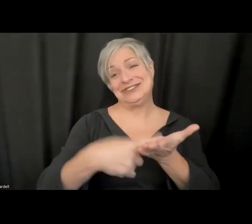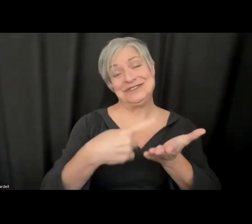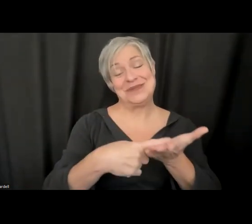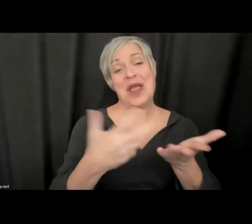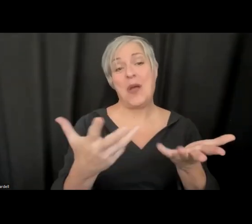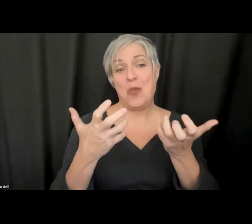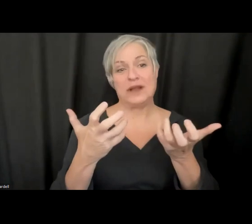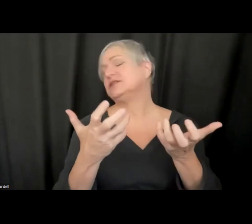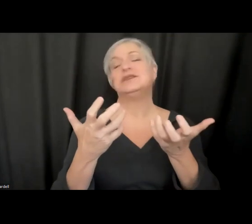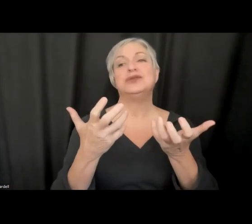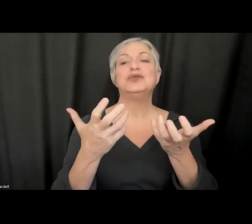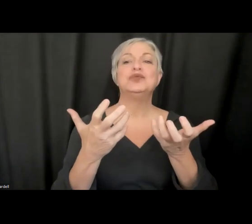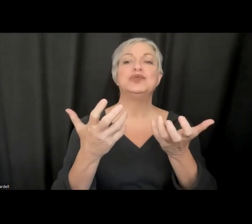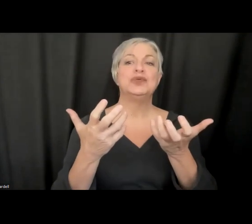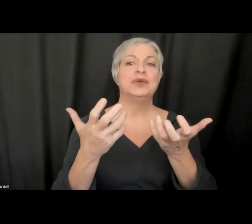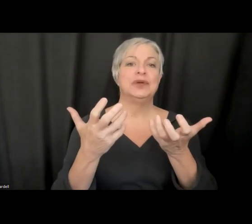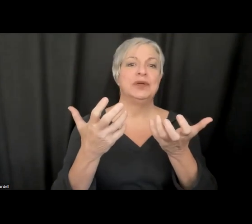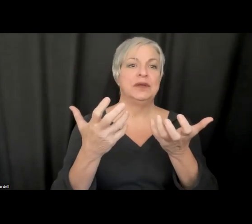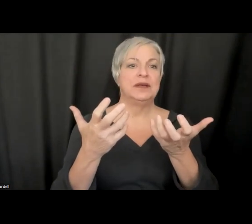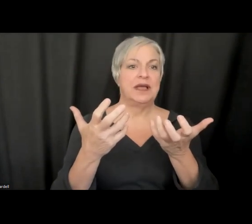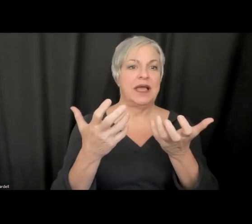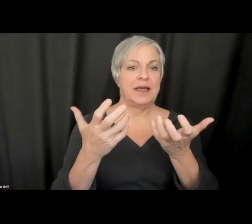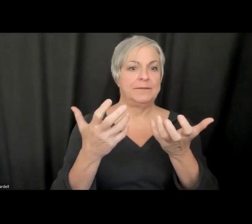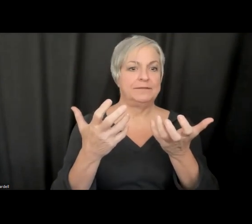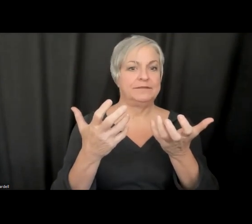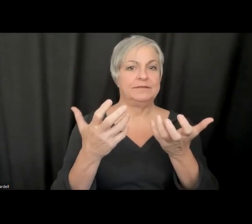sure that we give the community here a chance to chat. I think